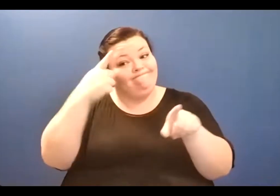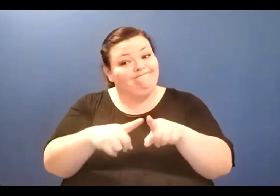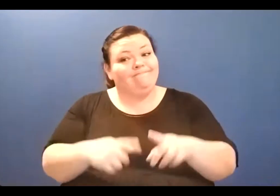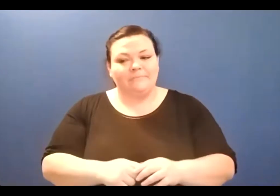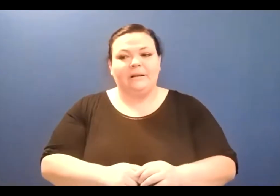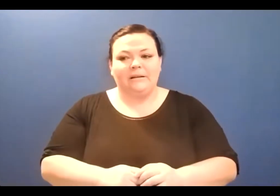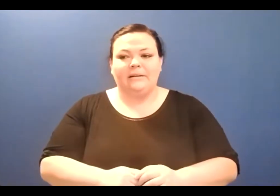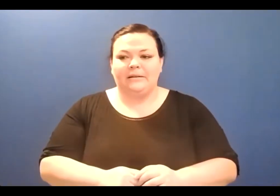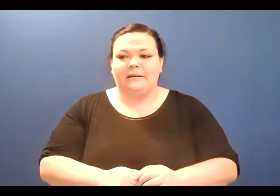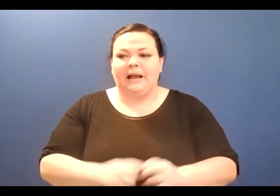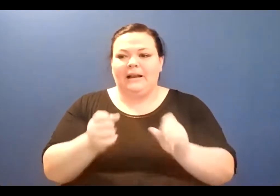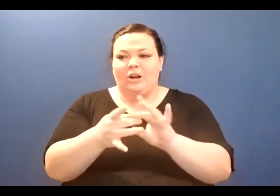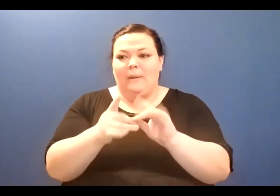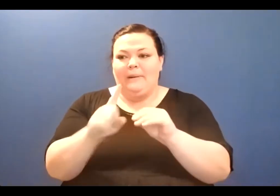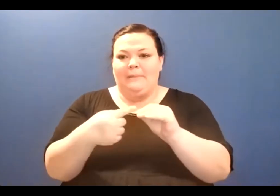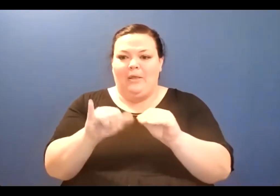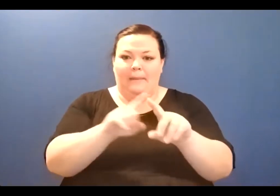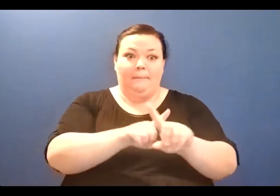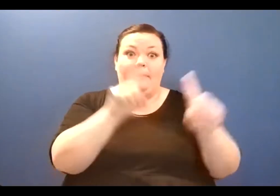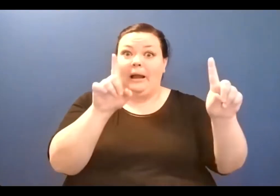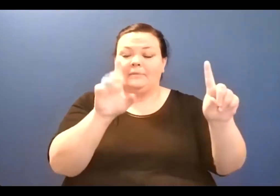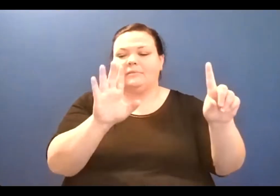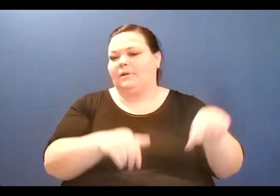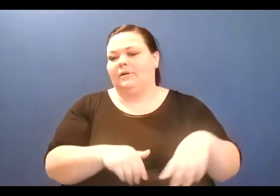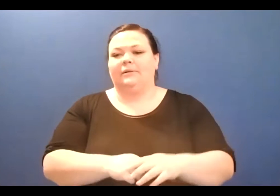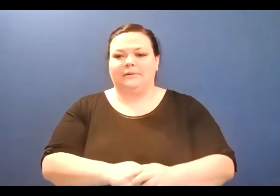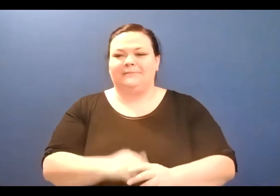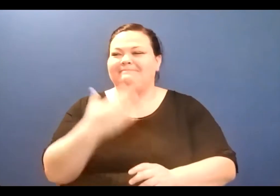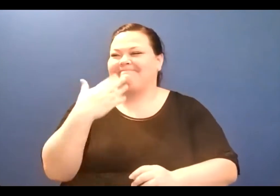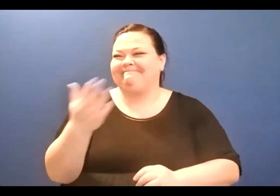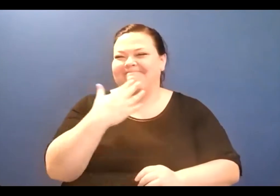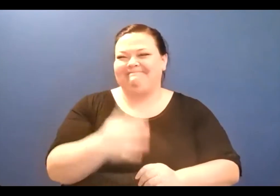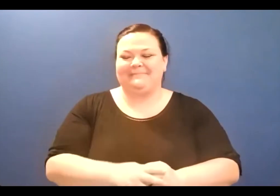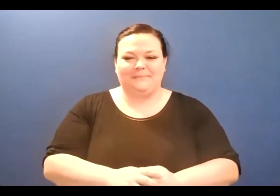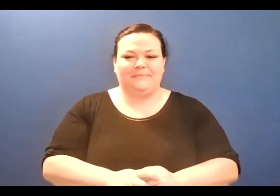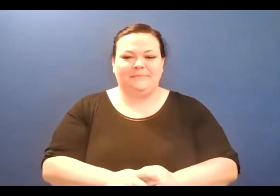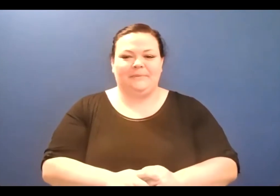to just go ahead and move us over into Aditi's reading if, Aditi, are you are you close to ready?